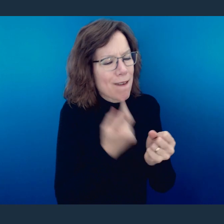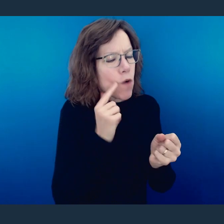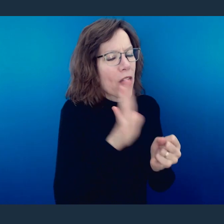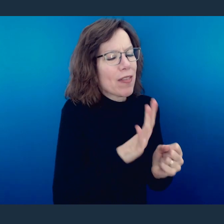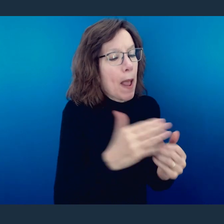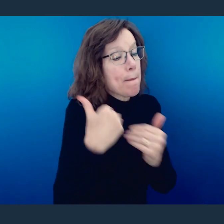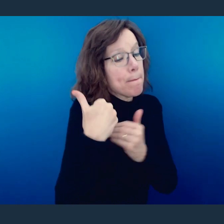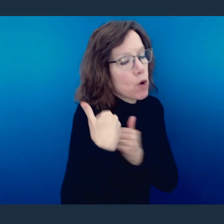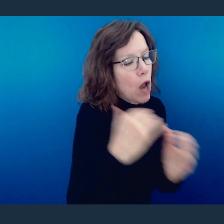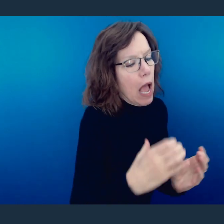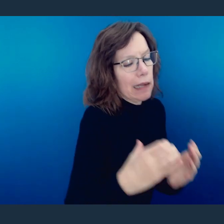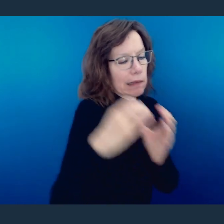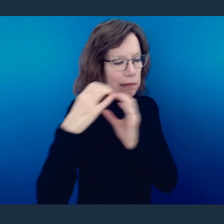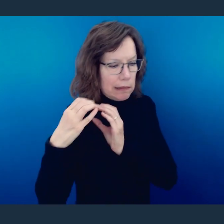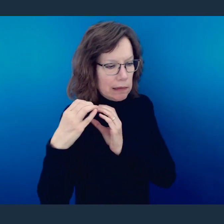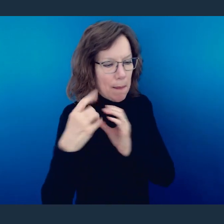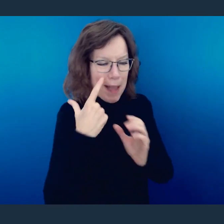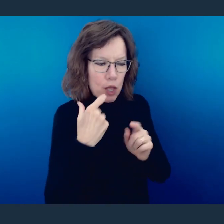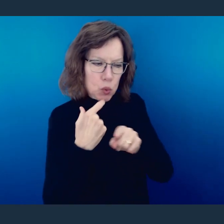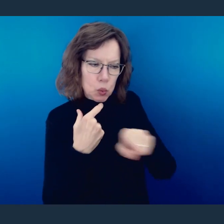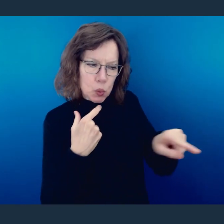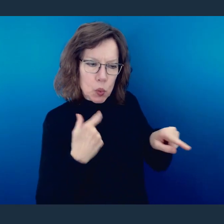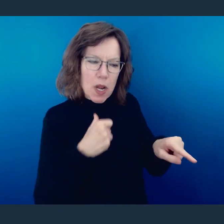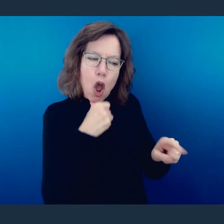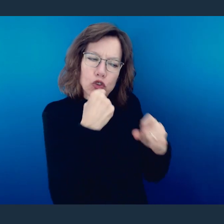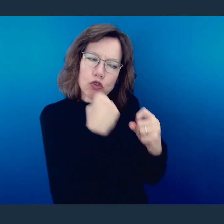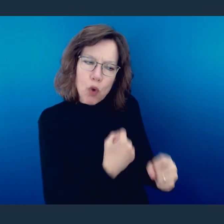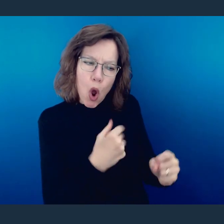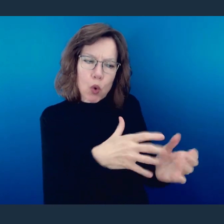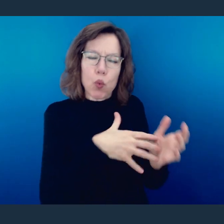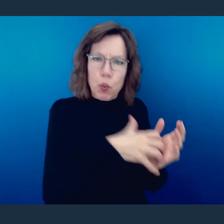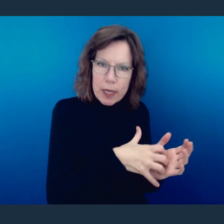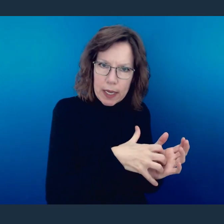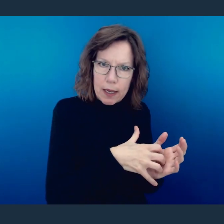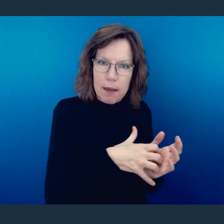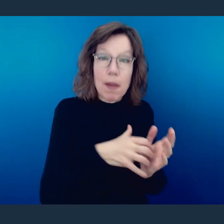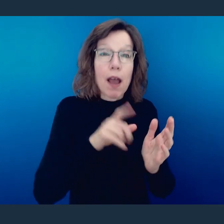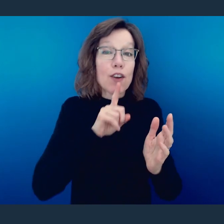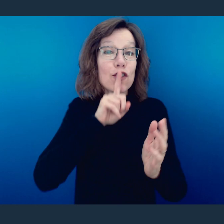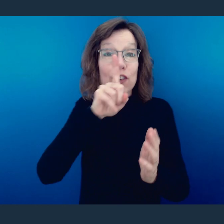to carry the burden of someone who is less strong seems to be the opposition there. But